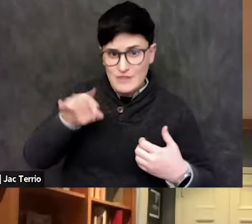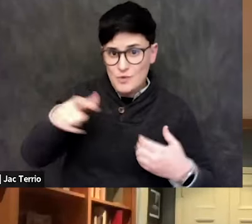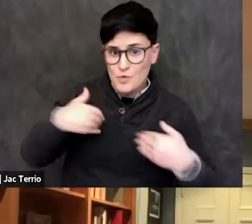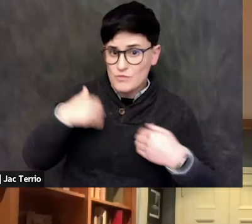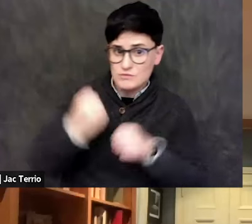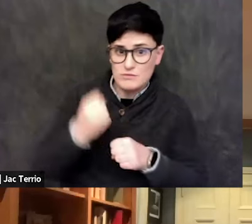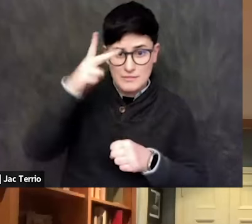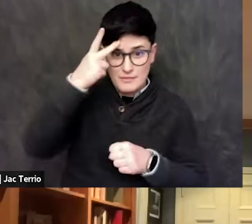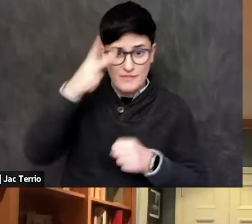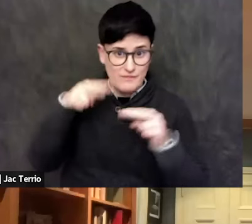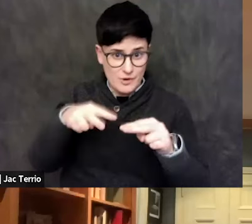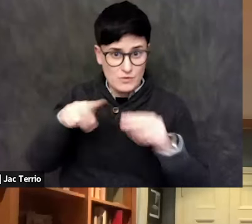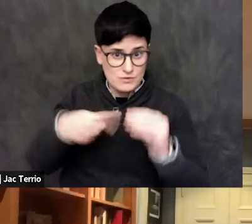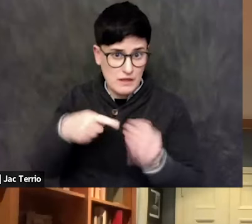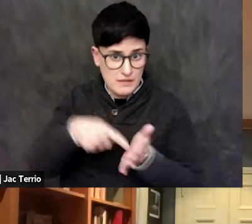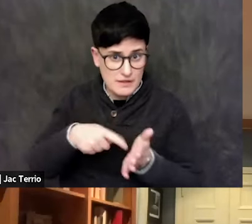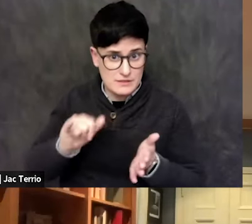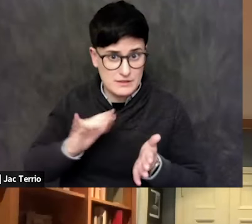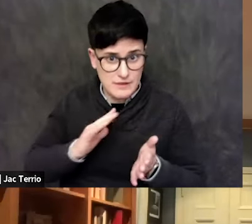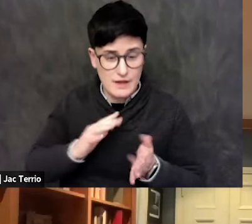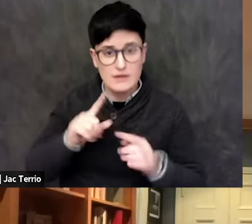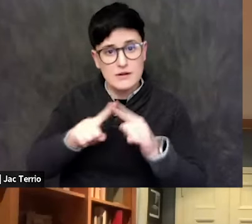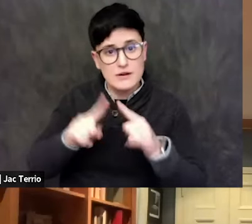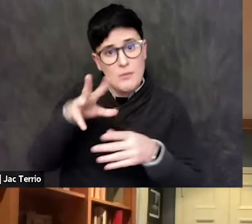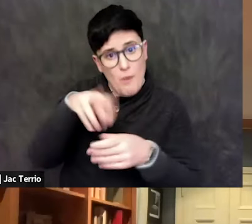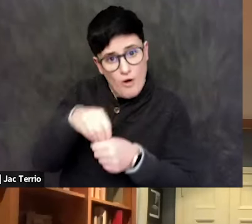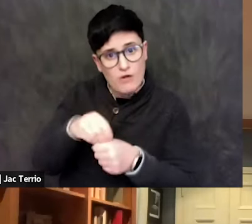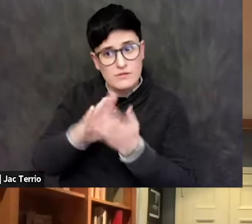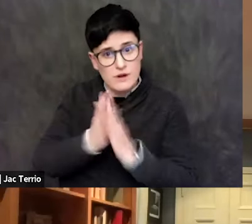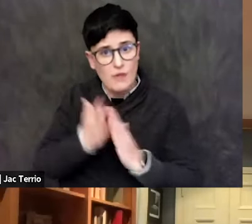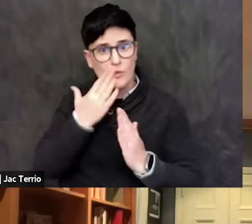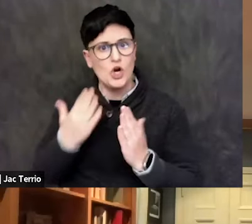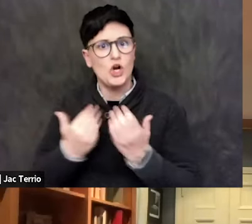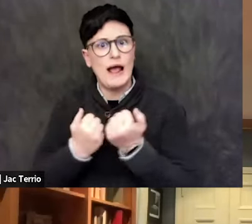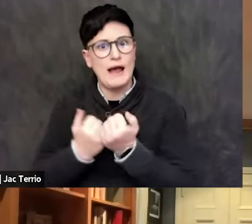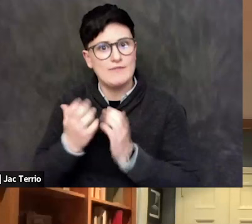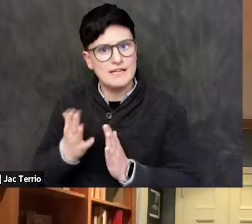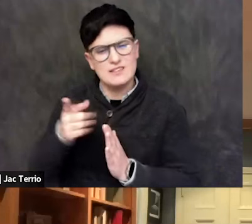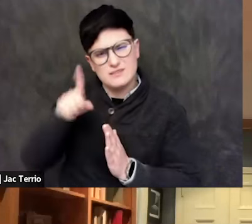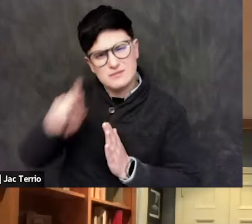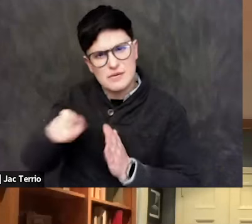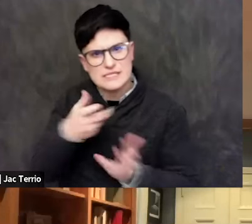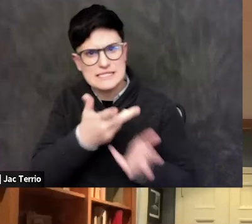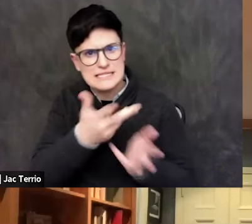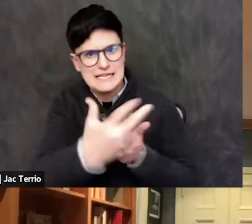And as part of being a good advocate, don't they want to engage with people that have a different point of view.